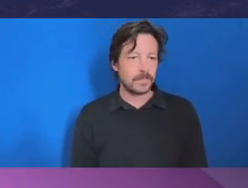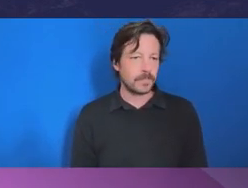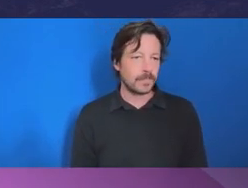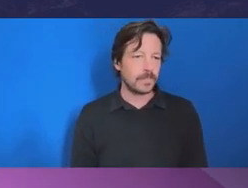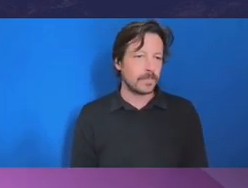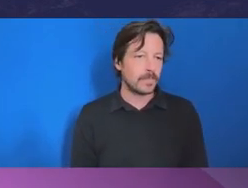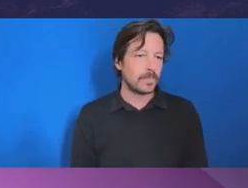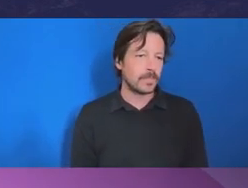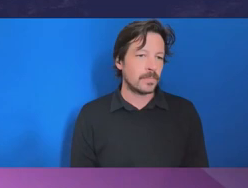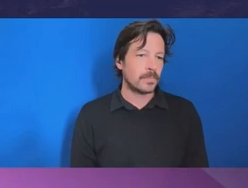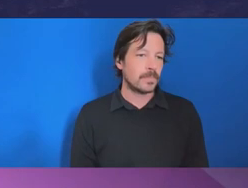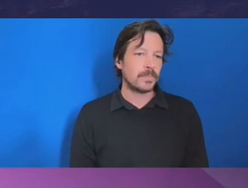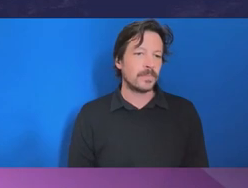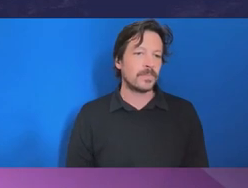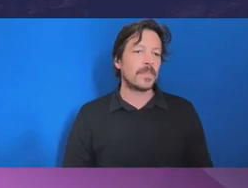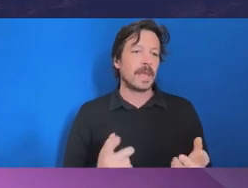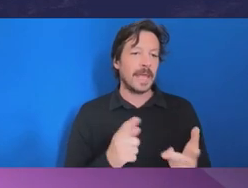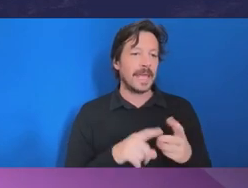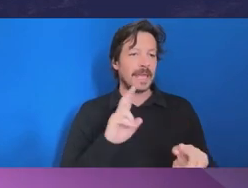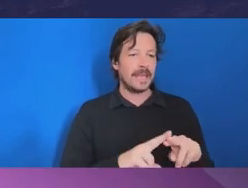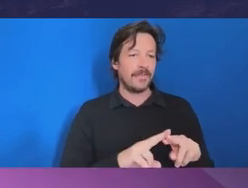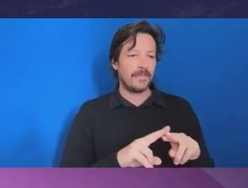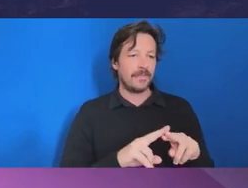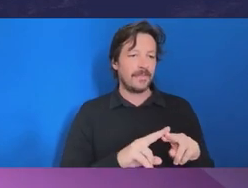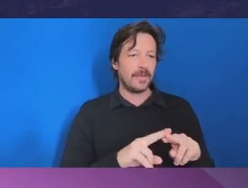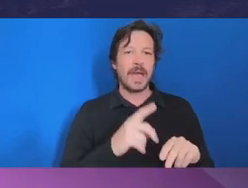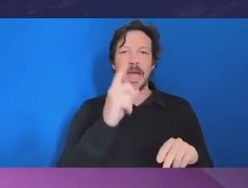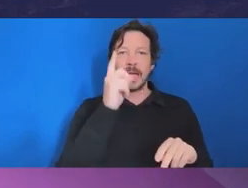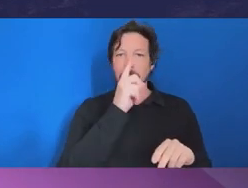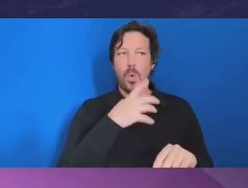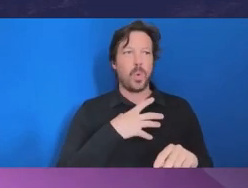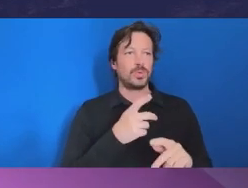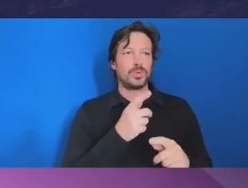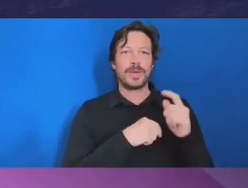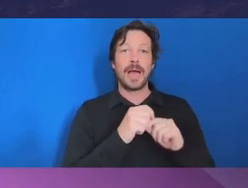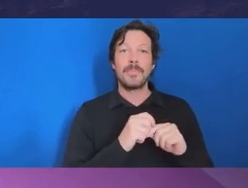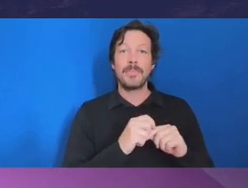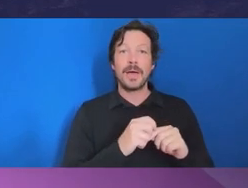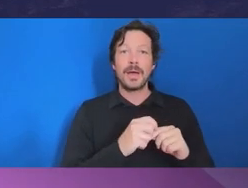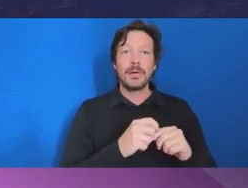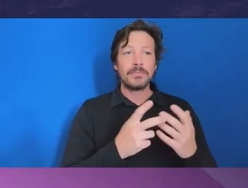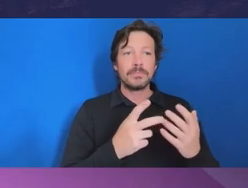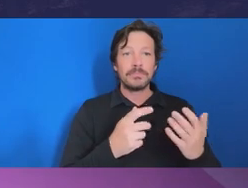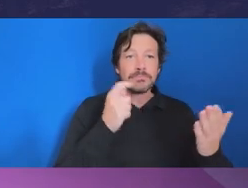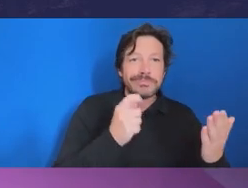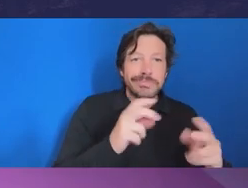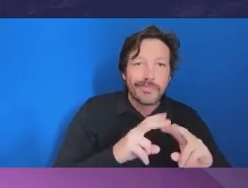too, if they want to become the investigators themselves? Will they... do you caution them against